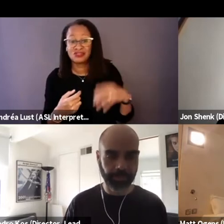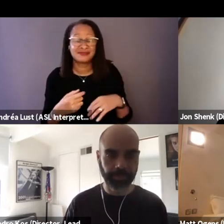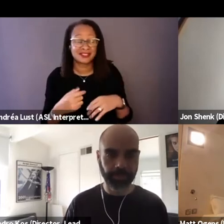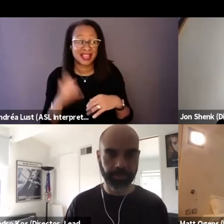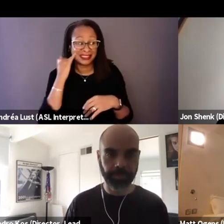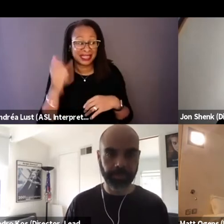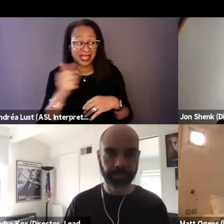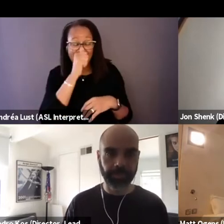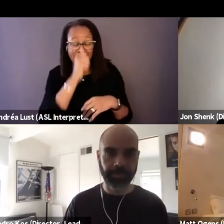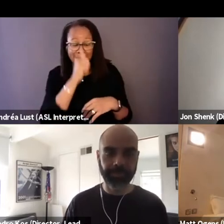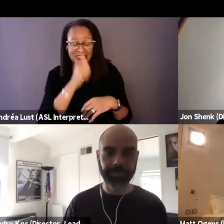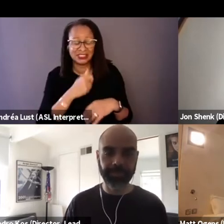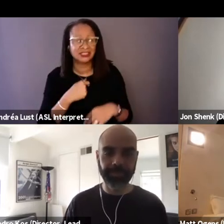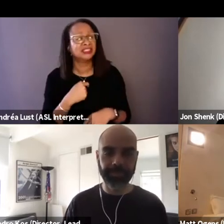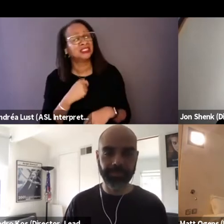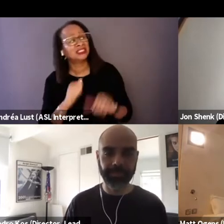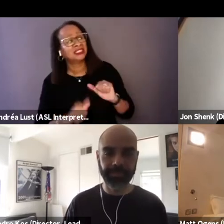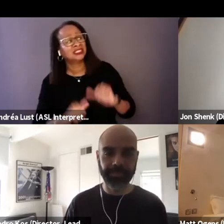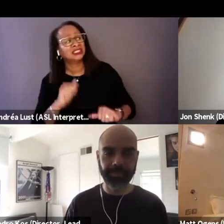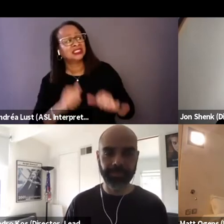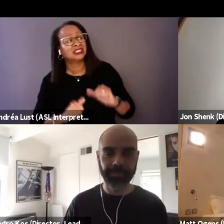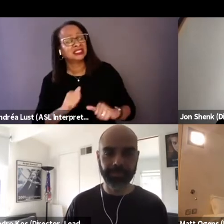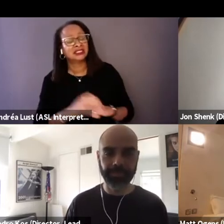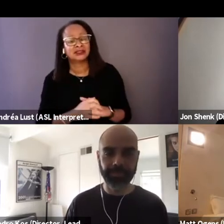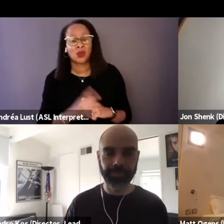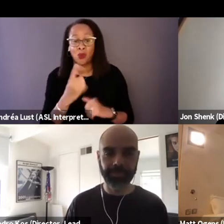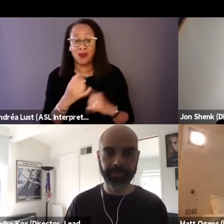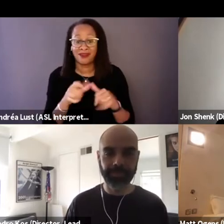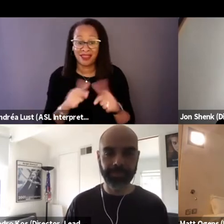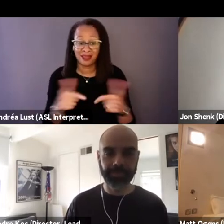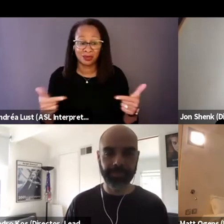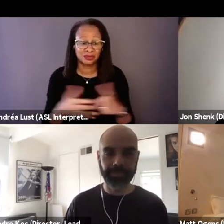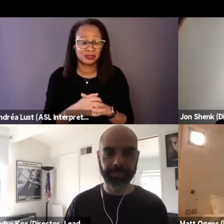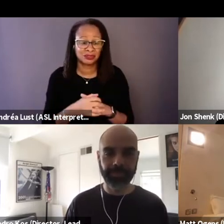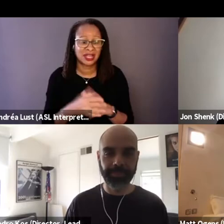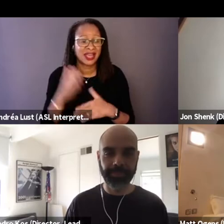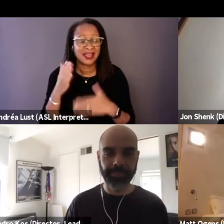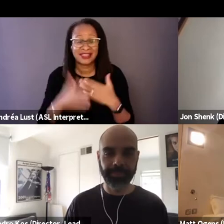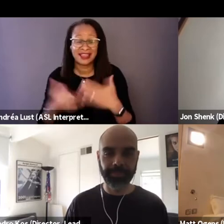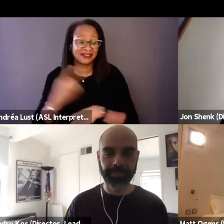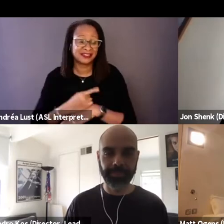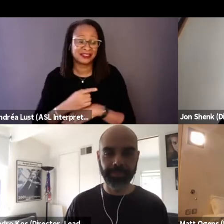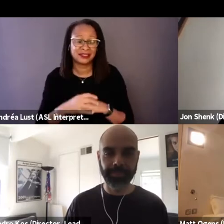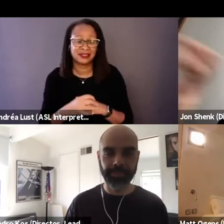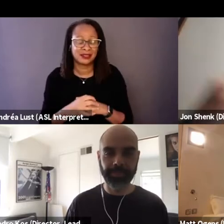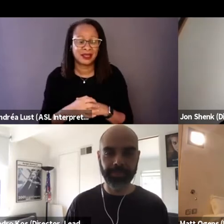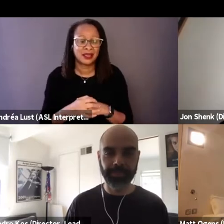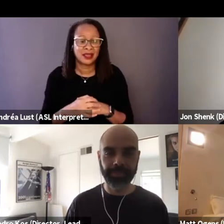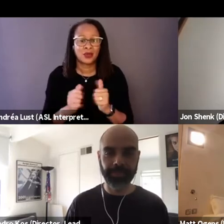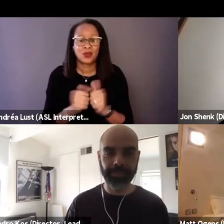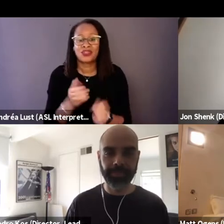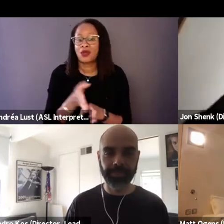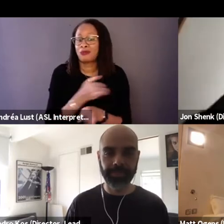it really was in one language at the end of the day, with our previous works, where,